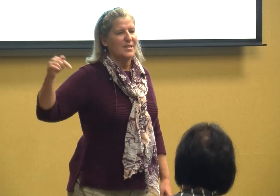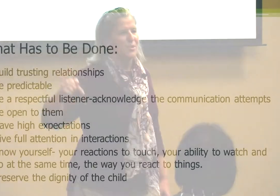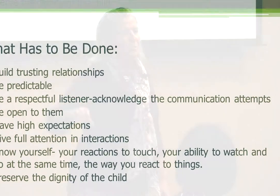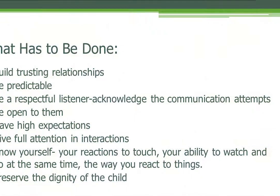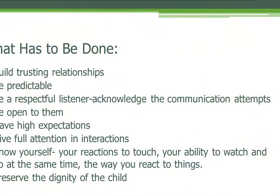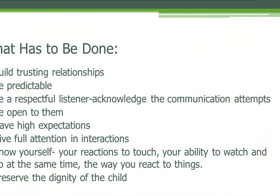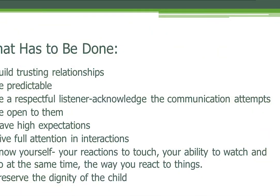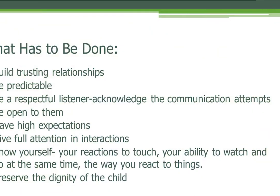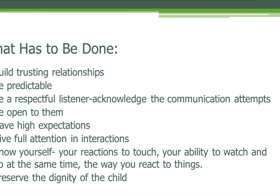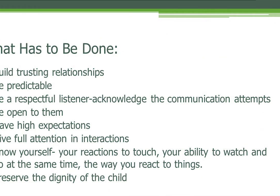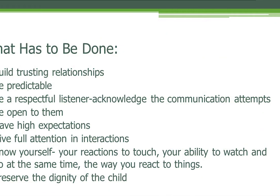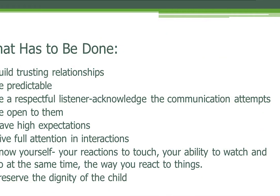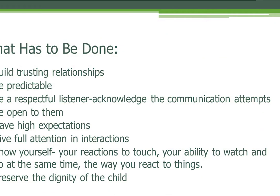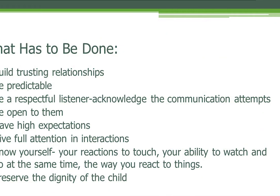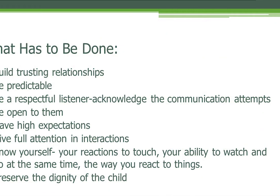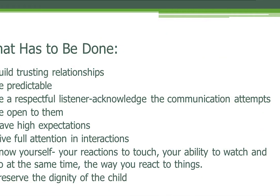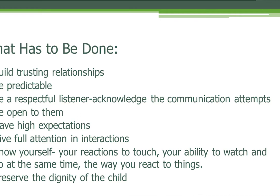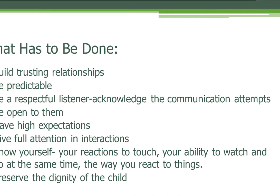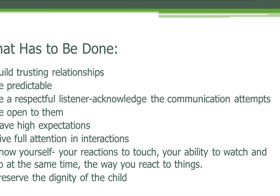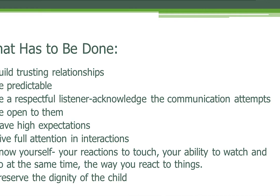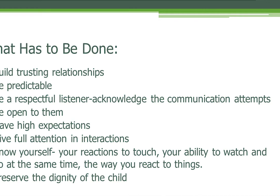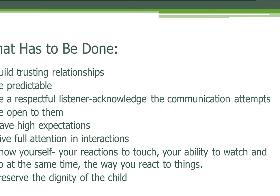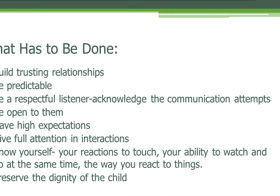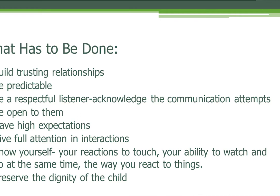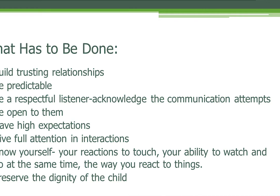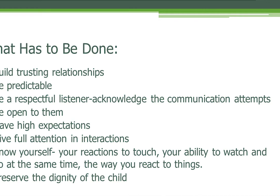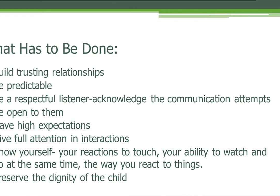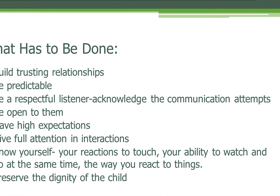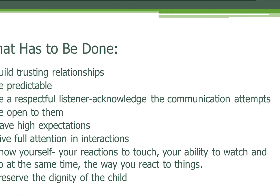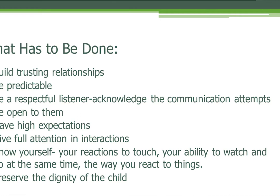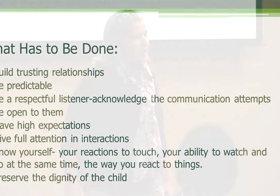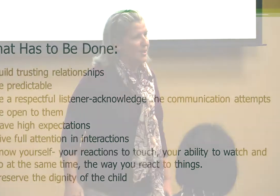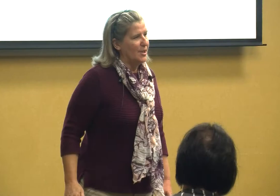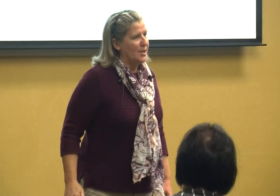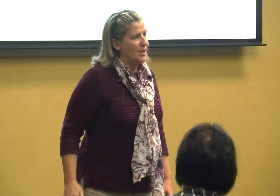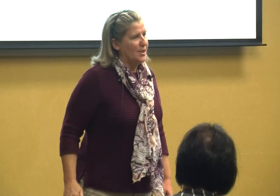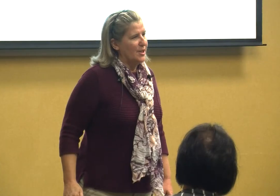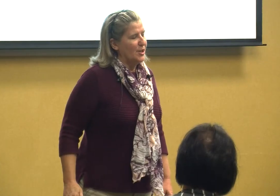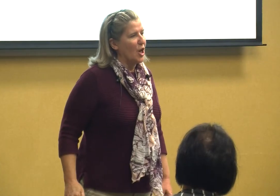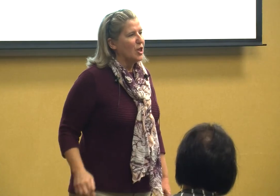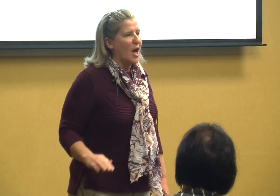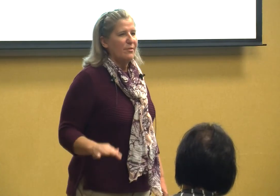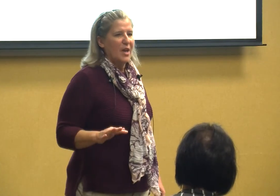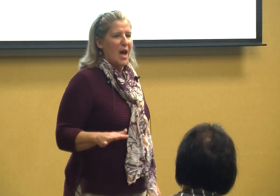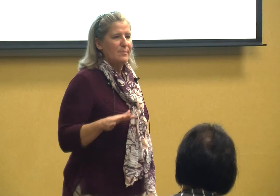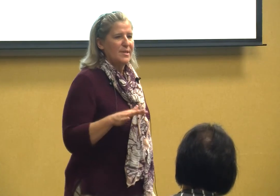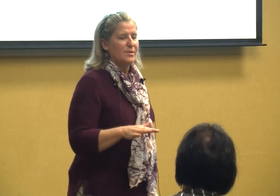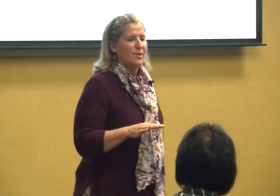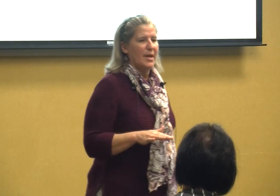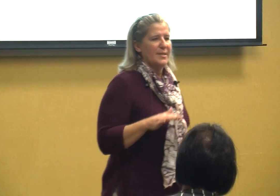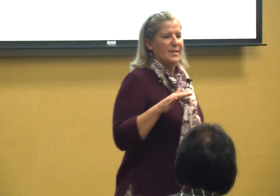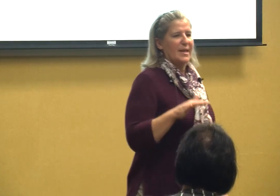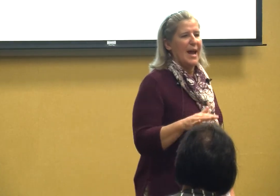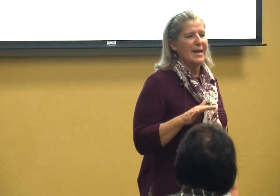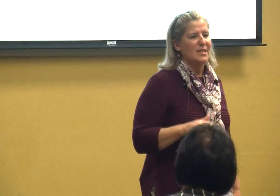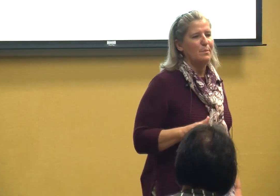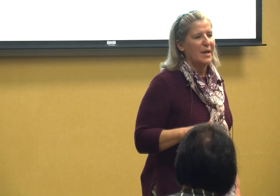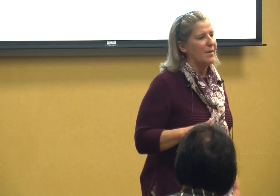to preserve the dignity of that child a lot of times these are kids that can't speak up for